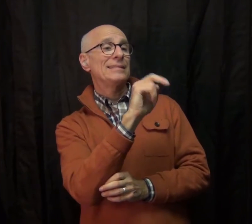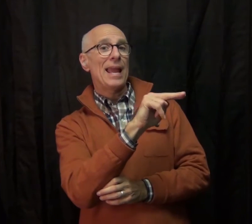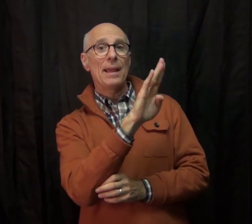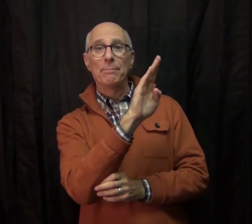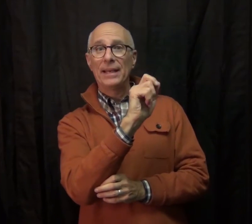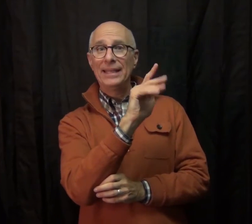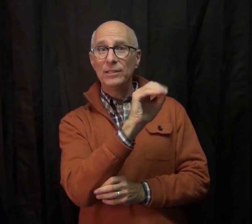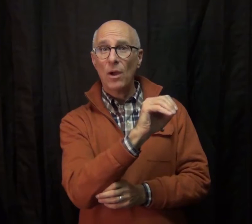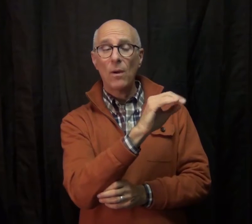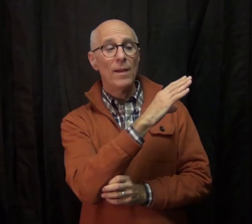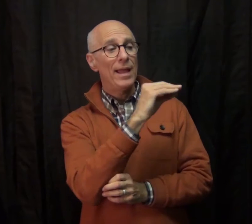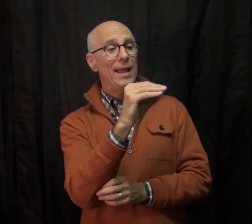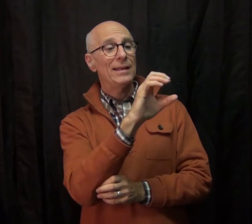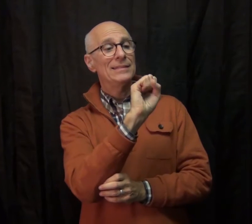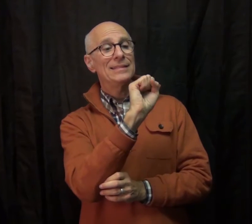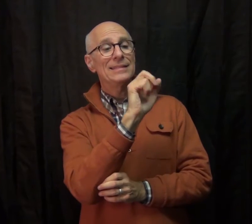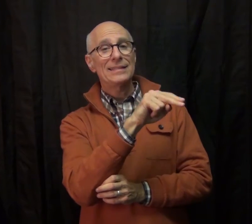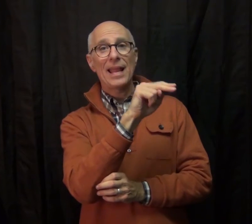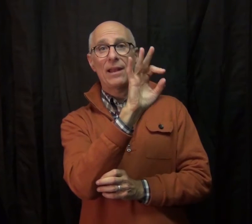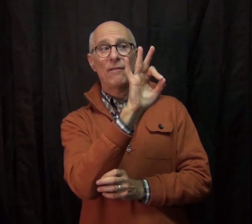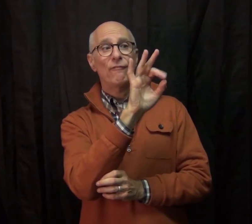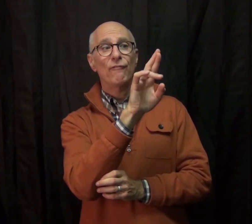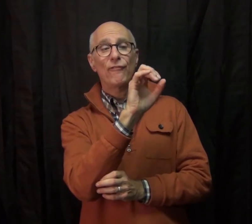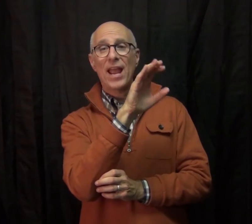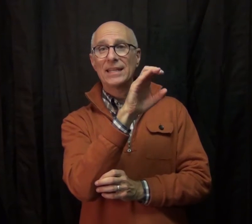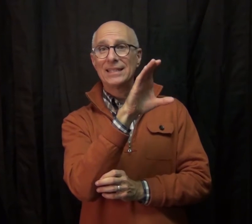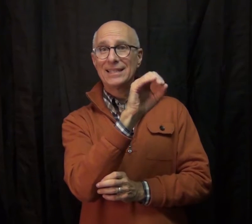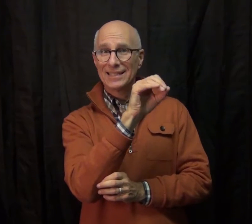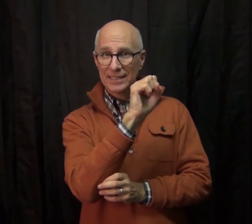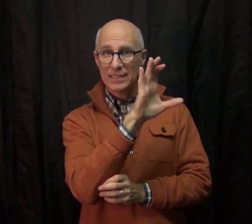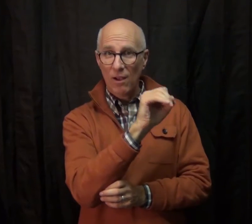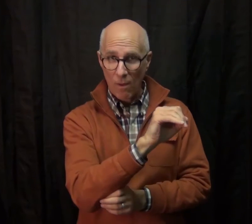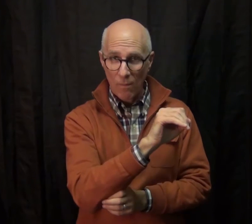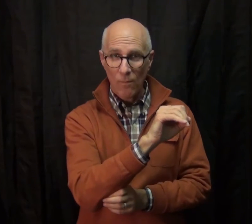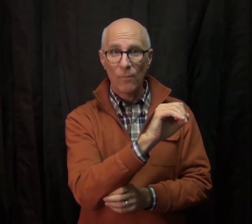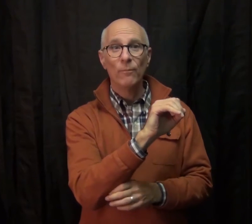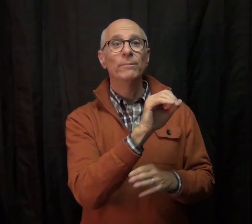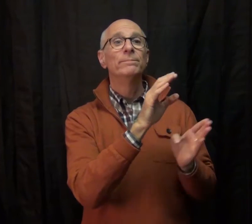San Benito, and San Francisco